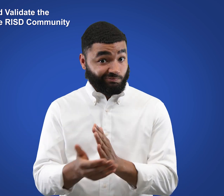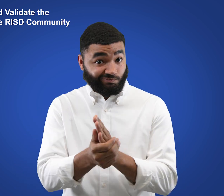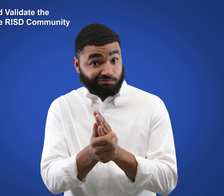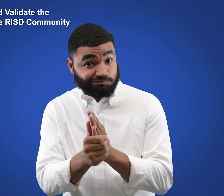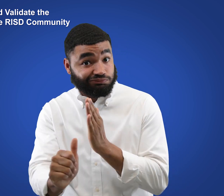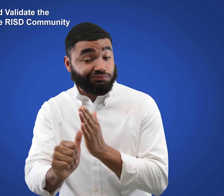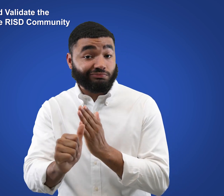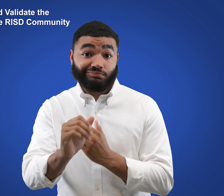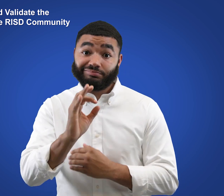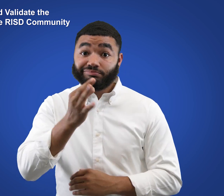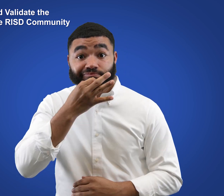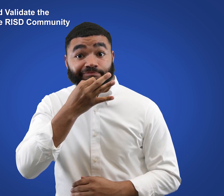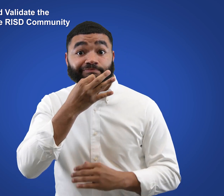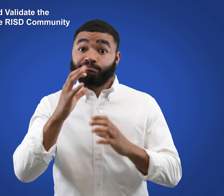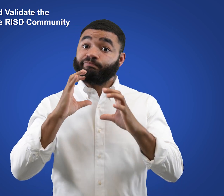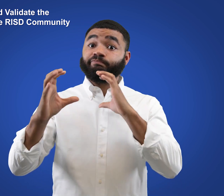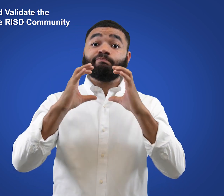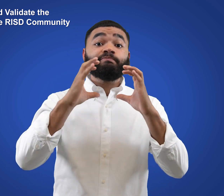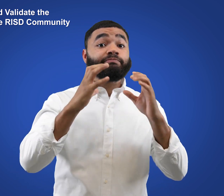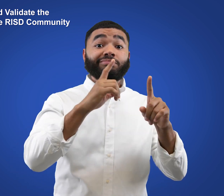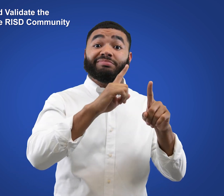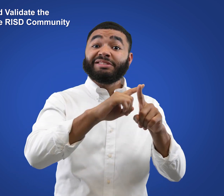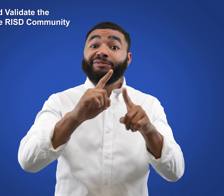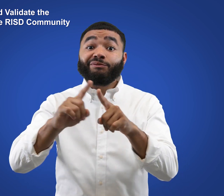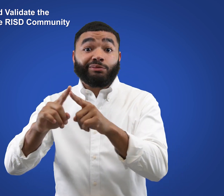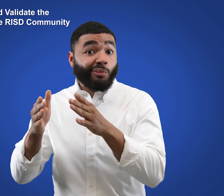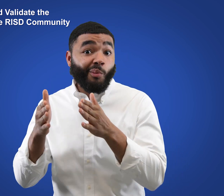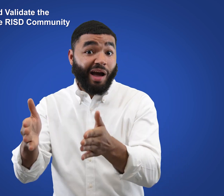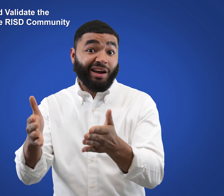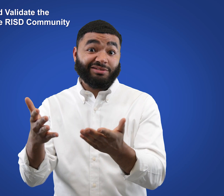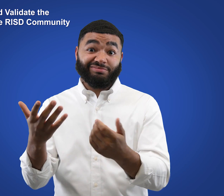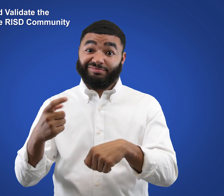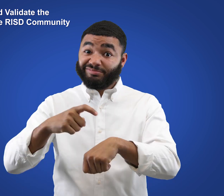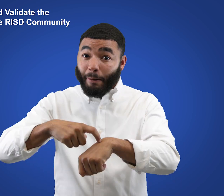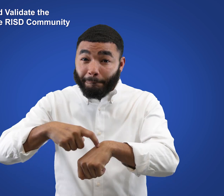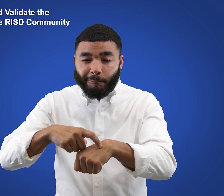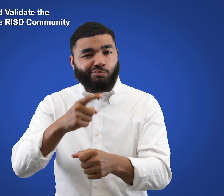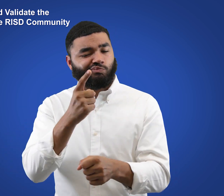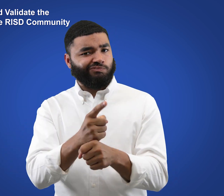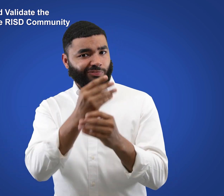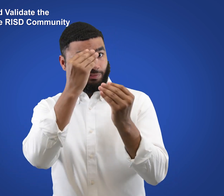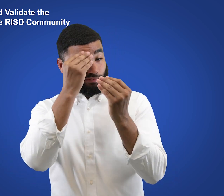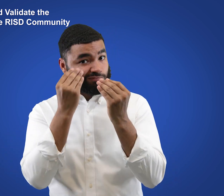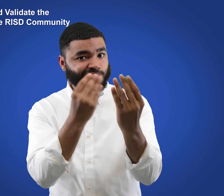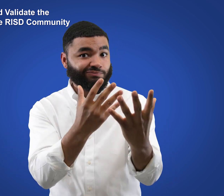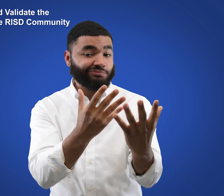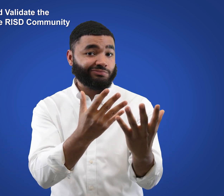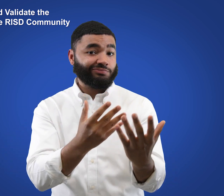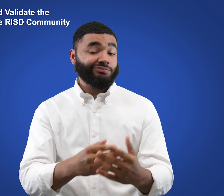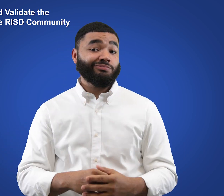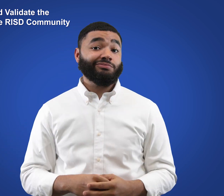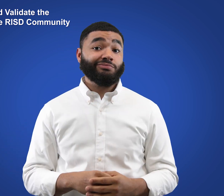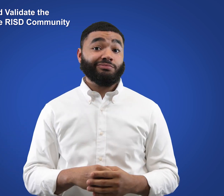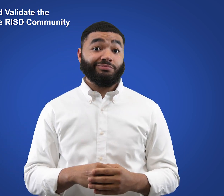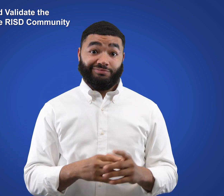Adept with using multiple means of communication in a timely and informative way